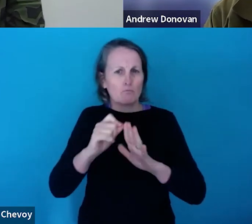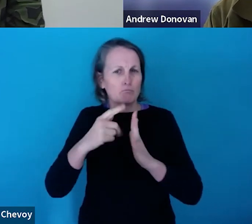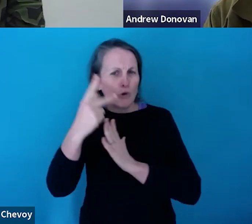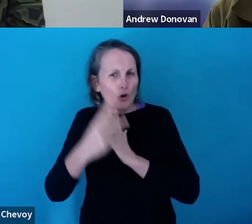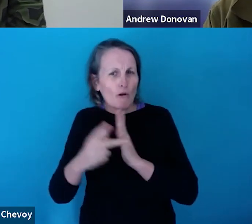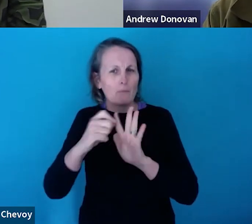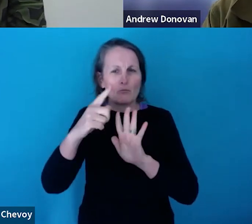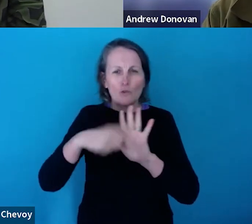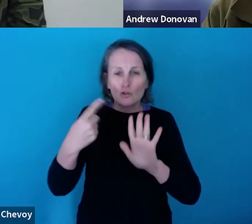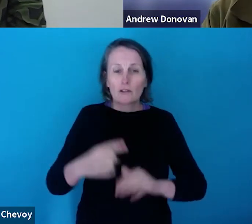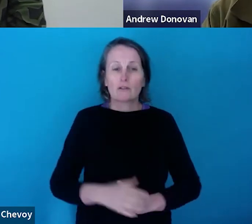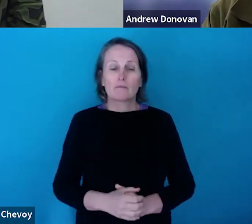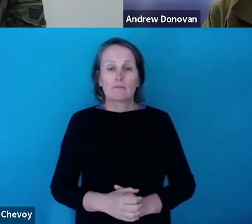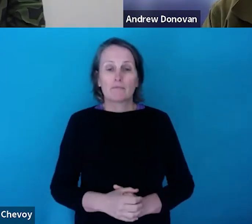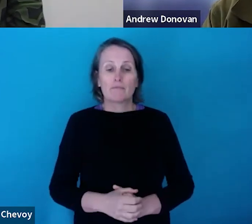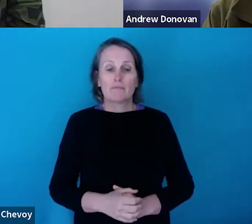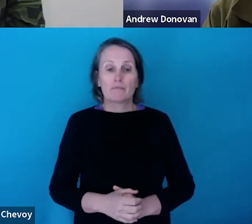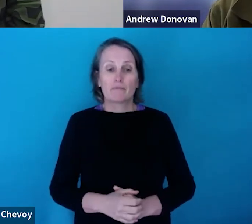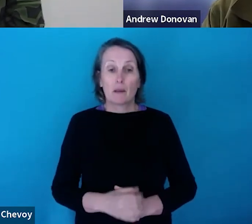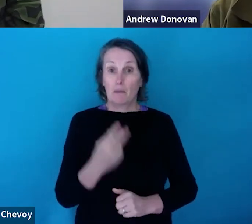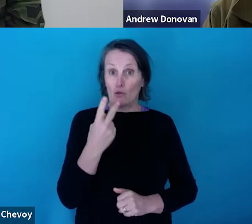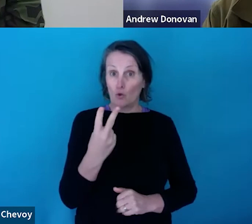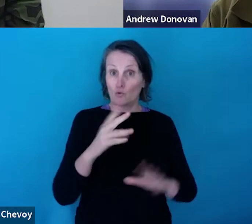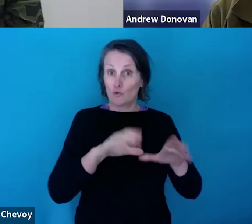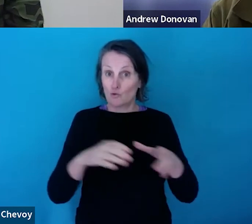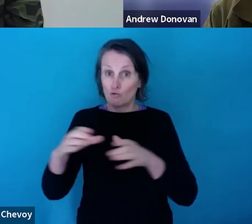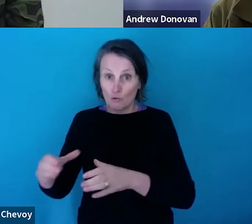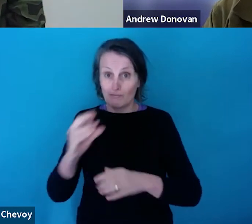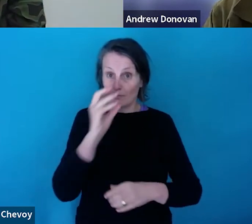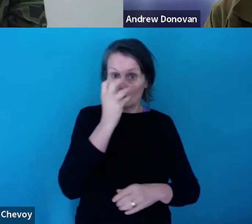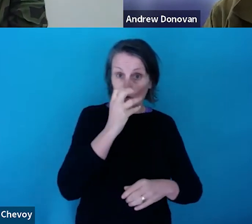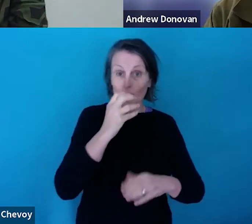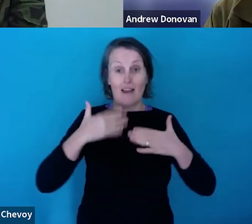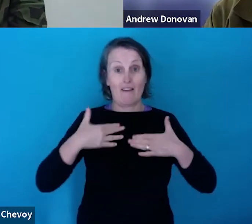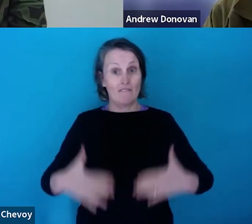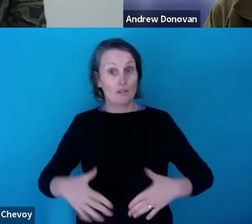But this particular - these two particularly categories will be run through the Australia Council and